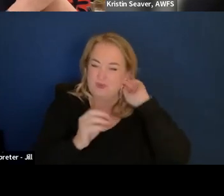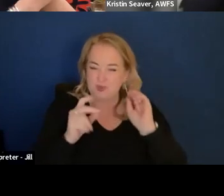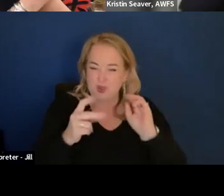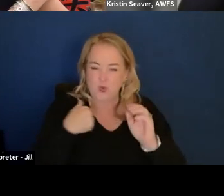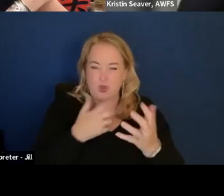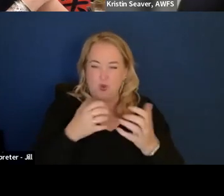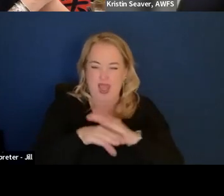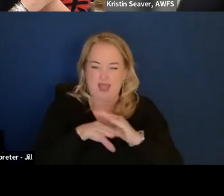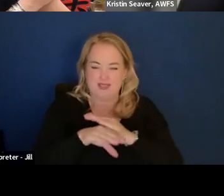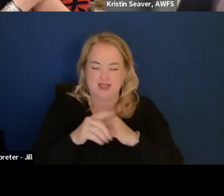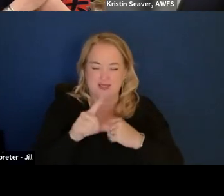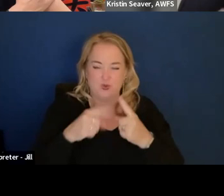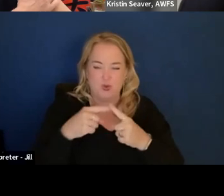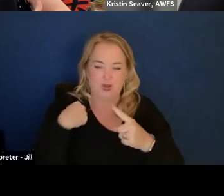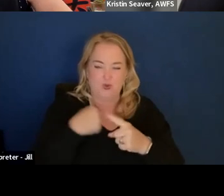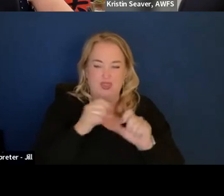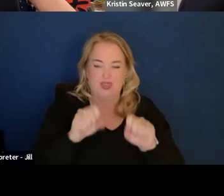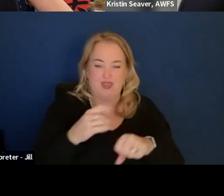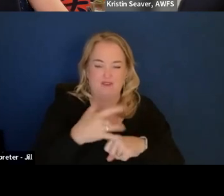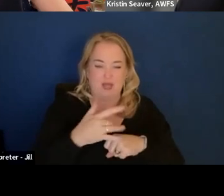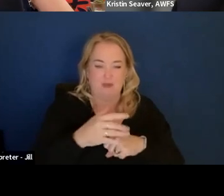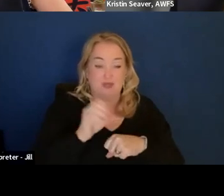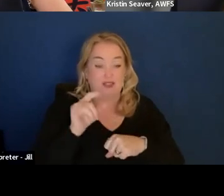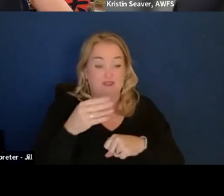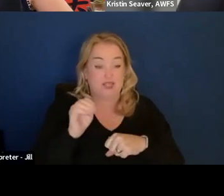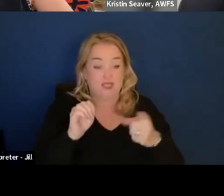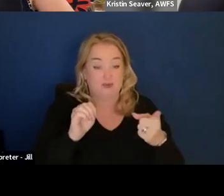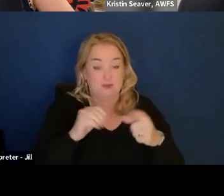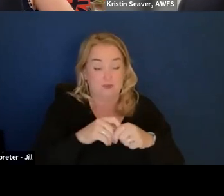Quick question.